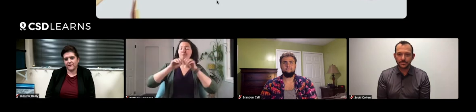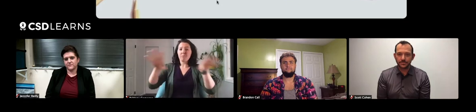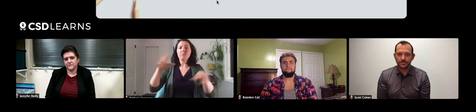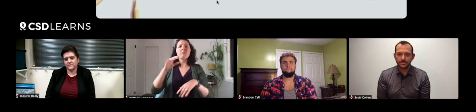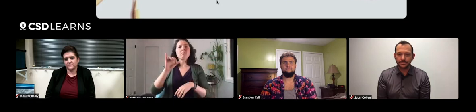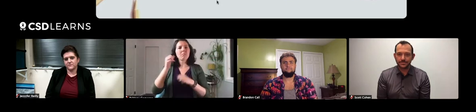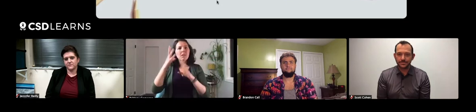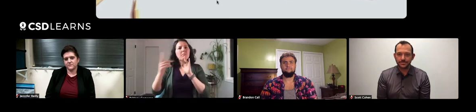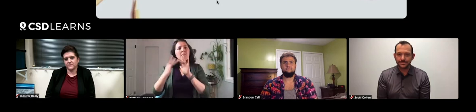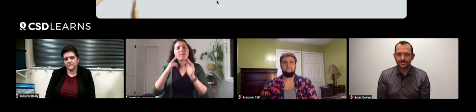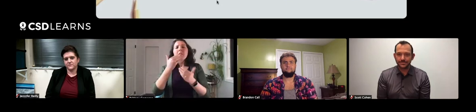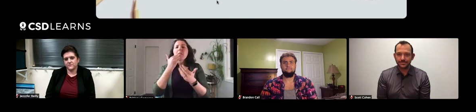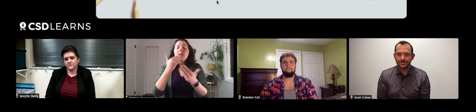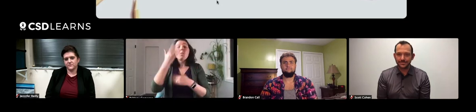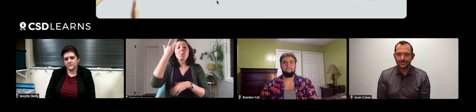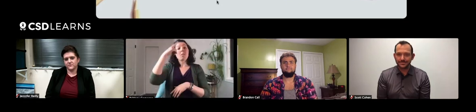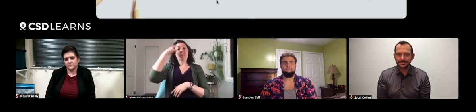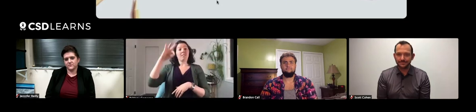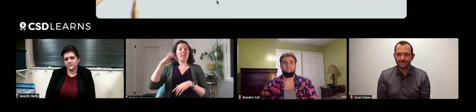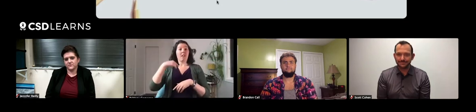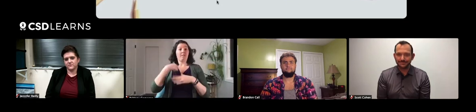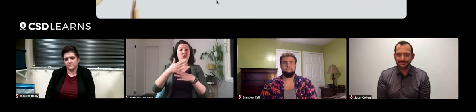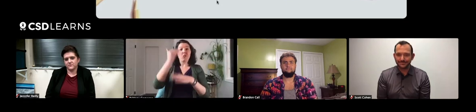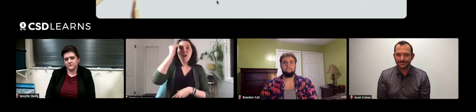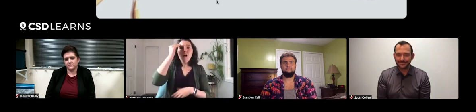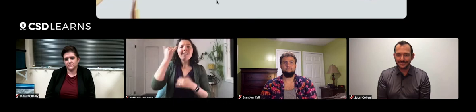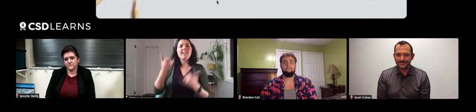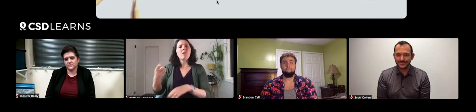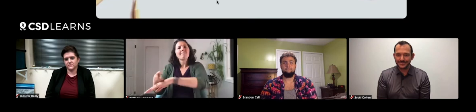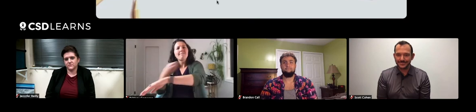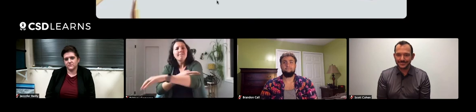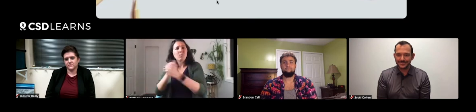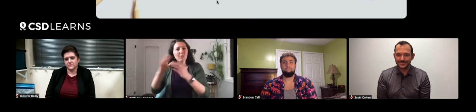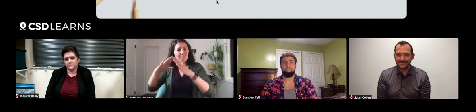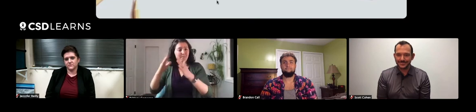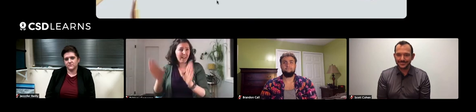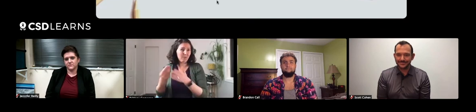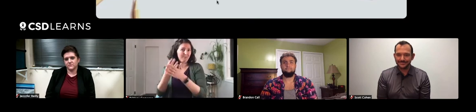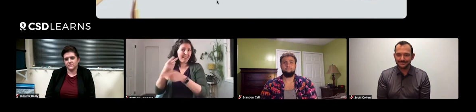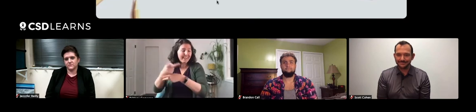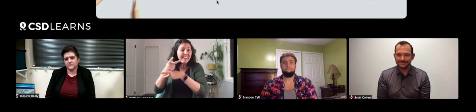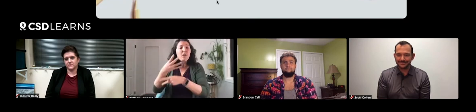on a more broad scale because there's a lot of general knowledge that people don't have. Taking care of plants,